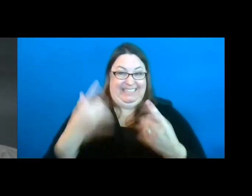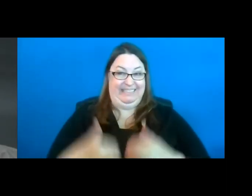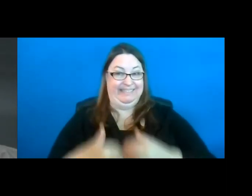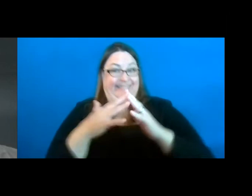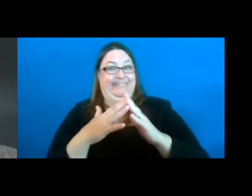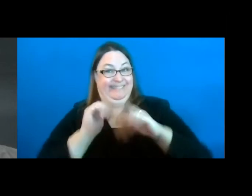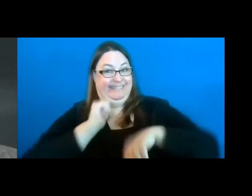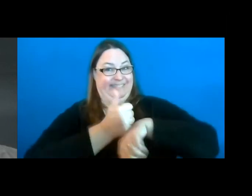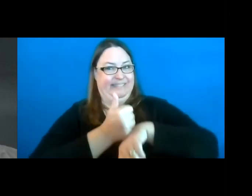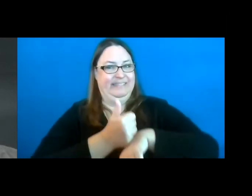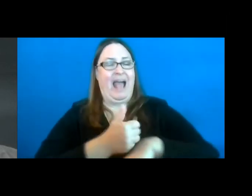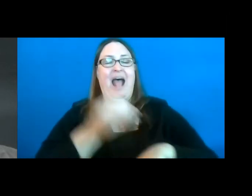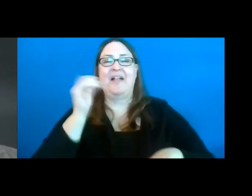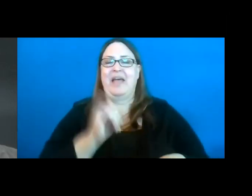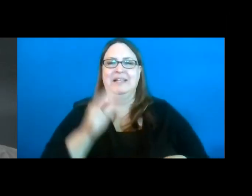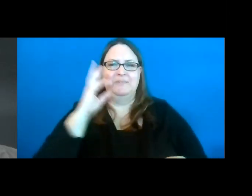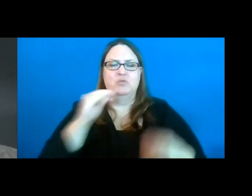very rewarding experience.